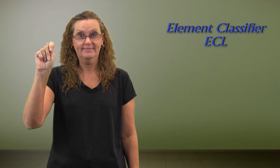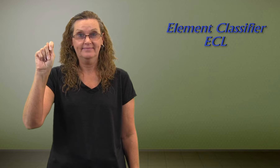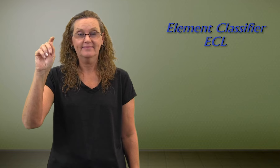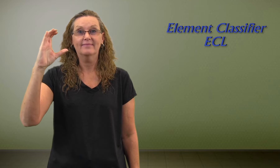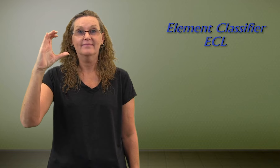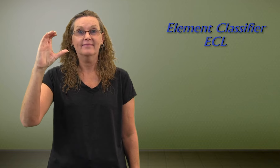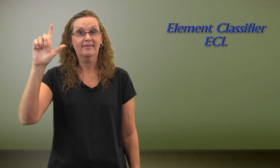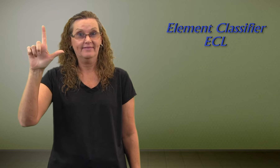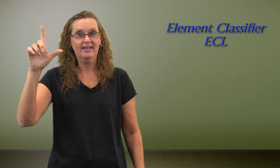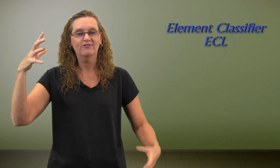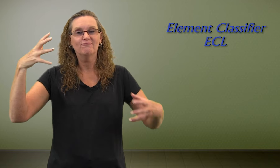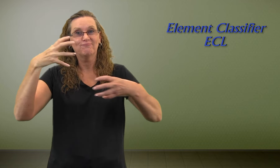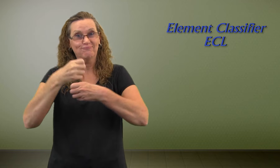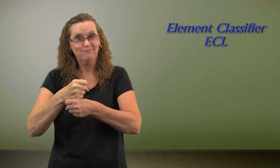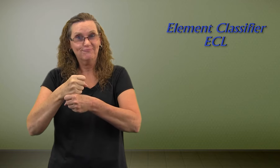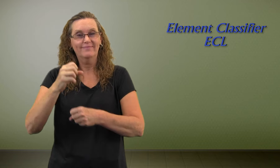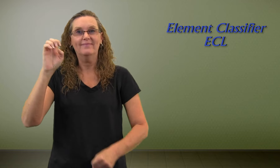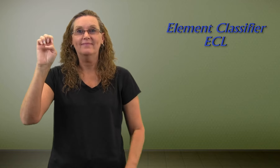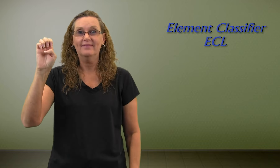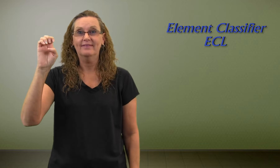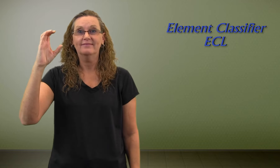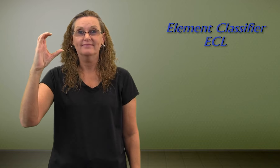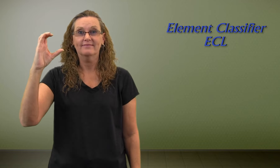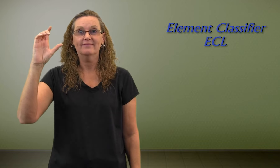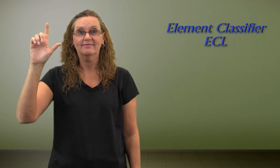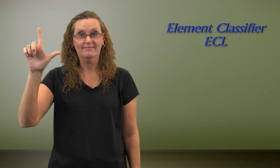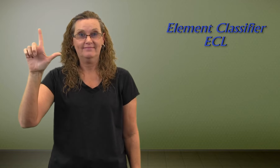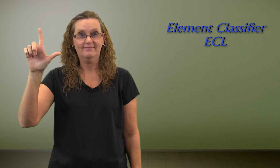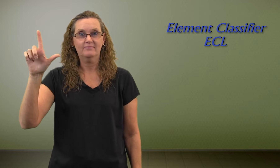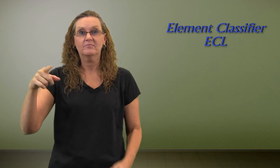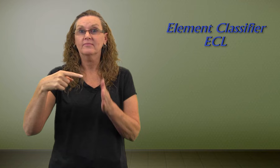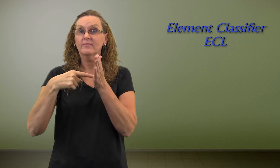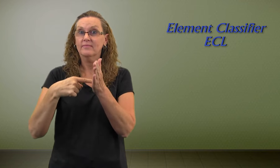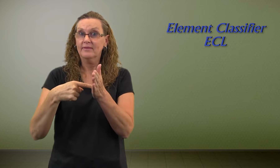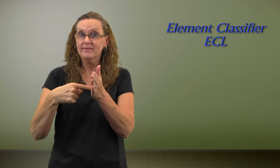Element Classifier and it is signed "ECL".